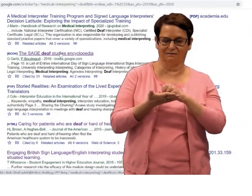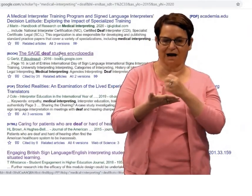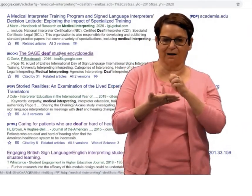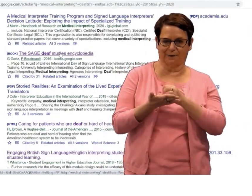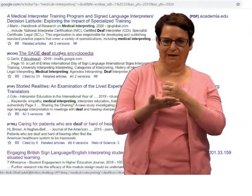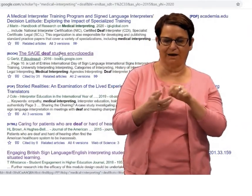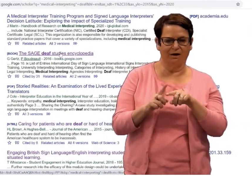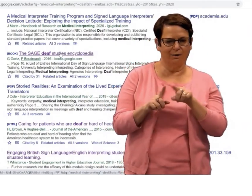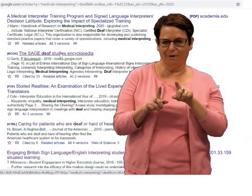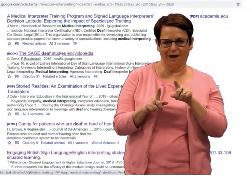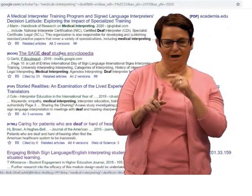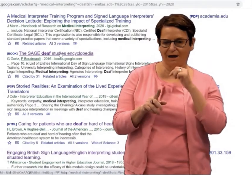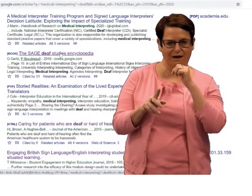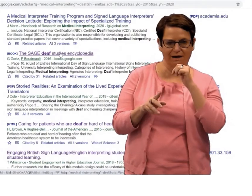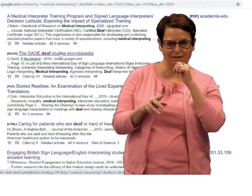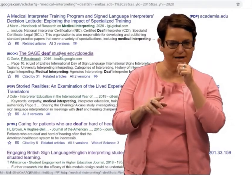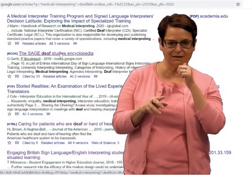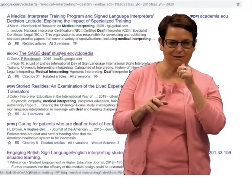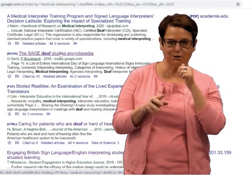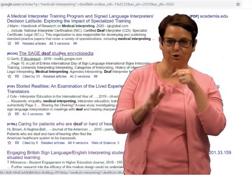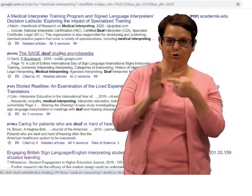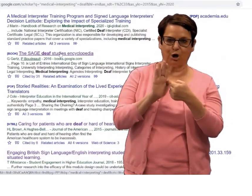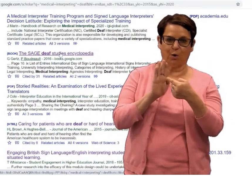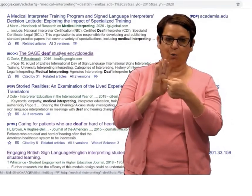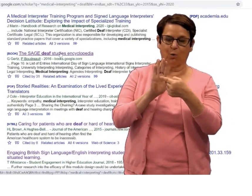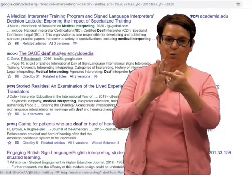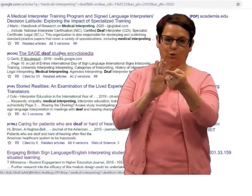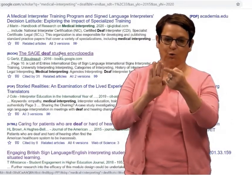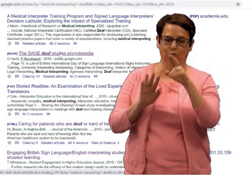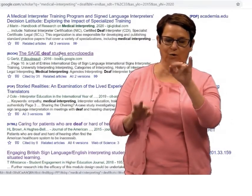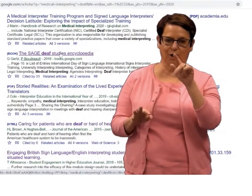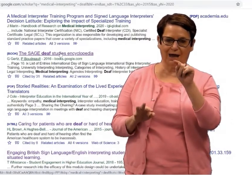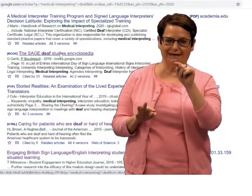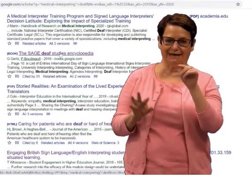I happen to know we have that encyclopedia,